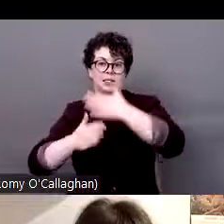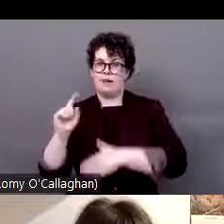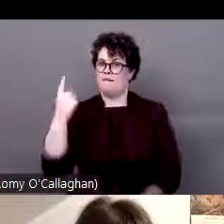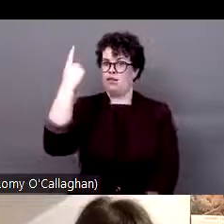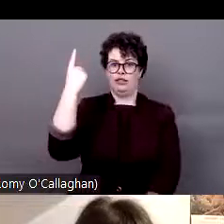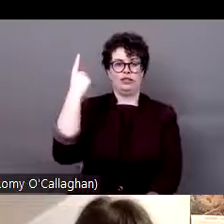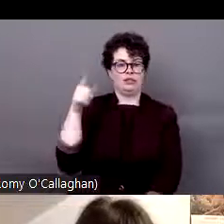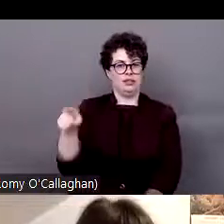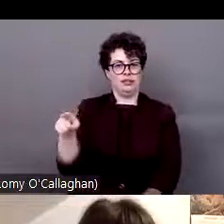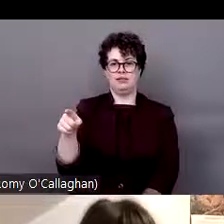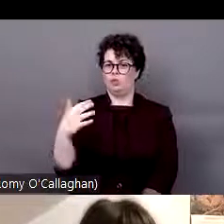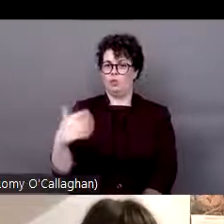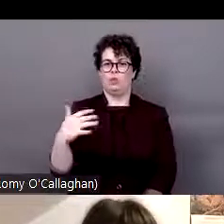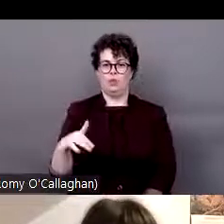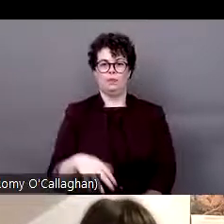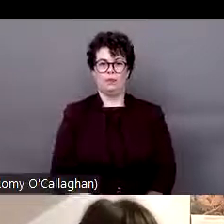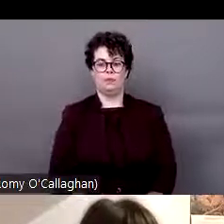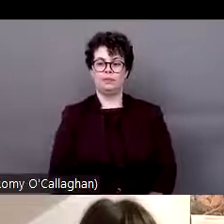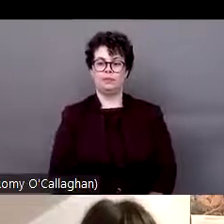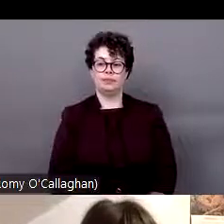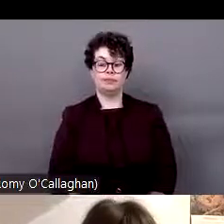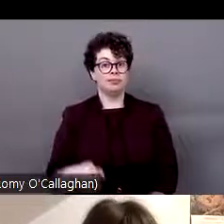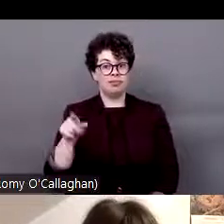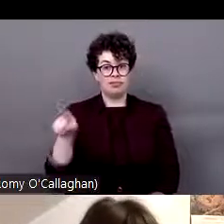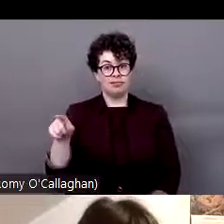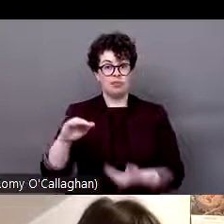and with Roma community mediators they have been documenting the situation